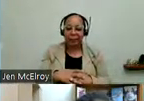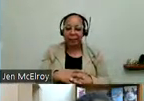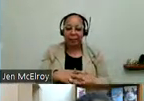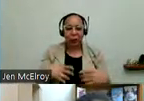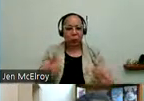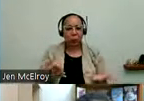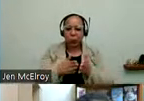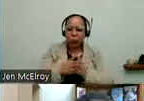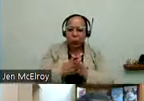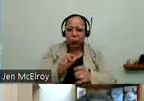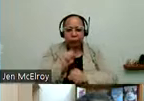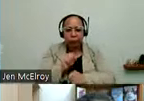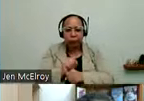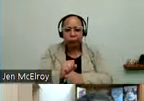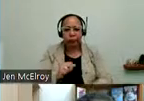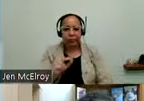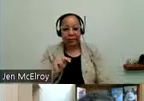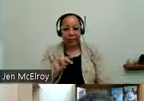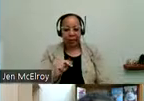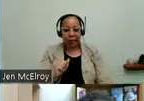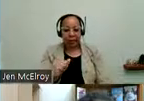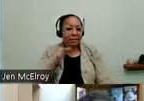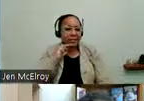response. But now due to the mentee -- that process is now down to response